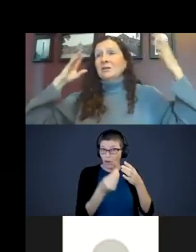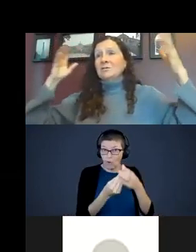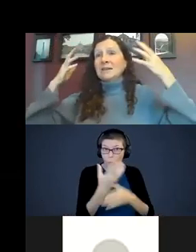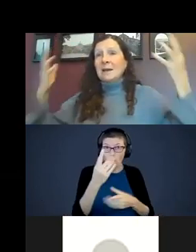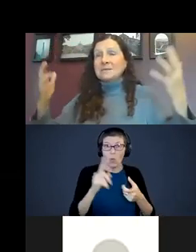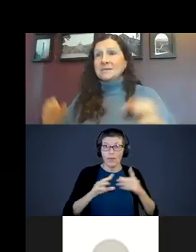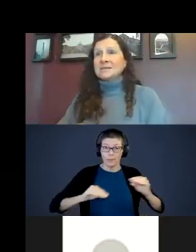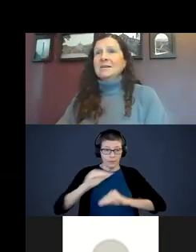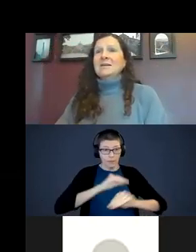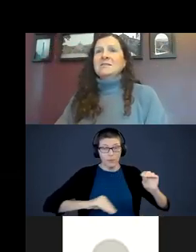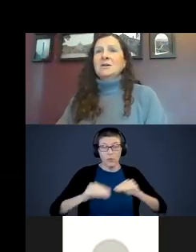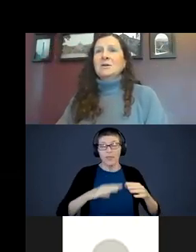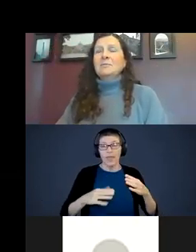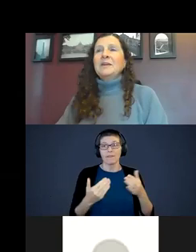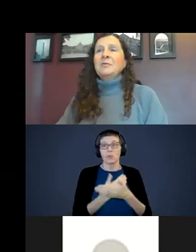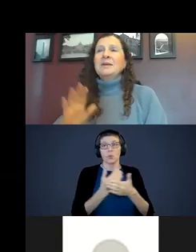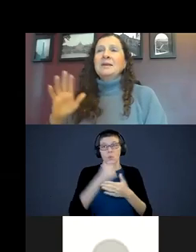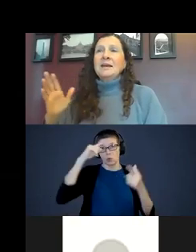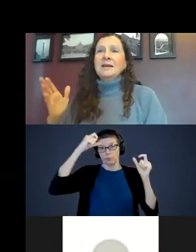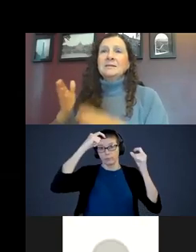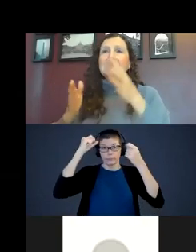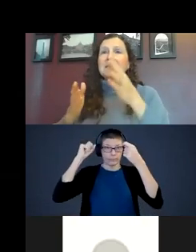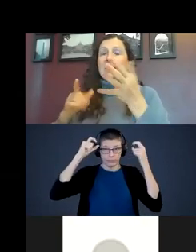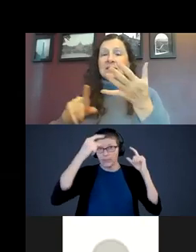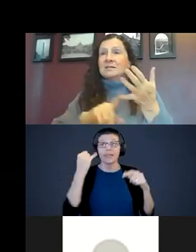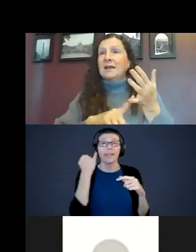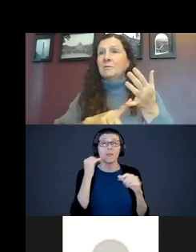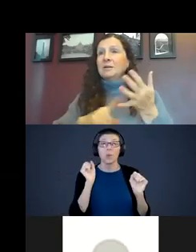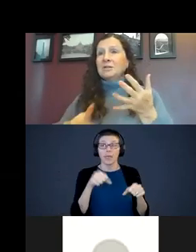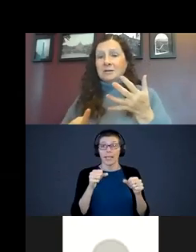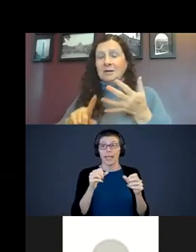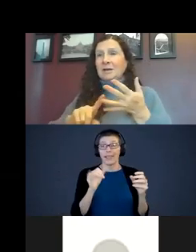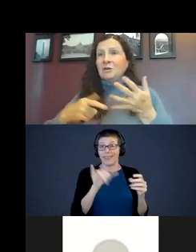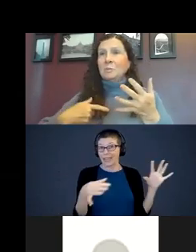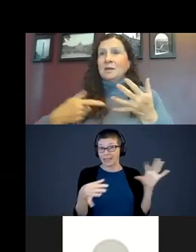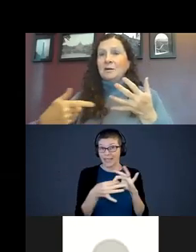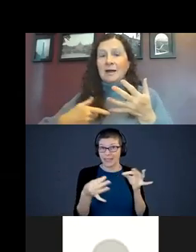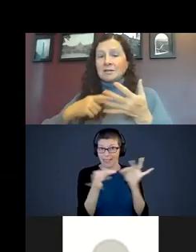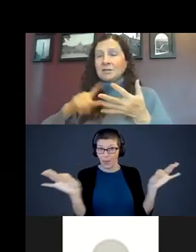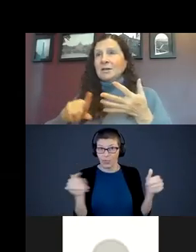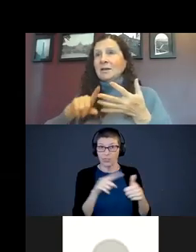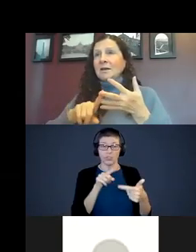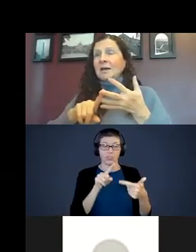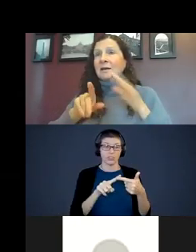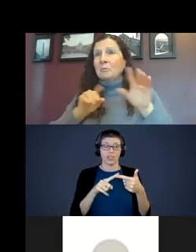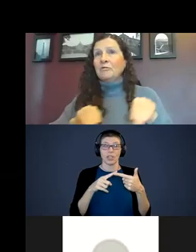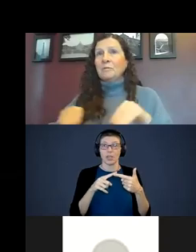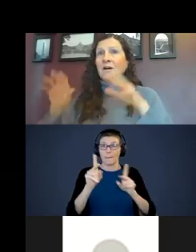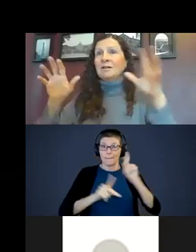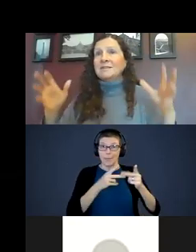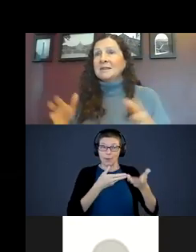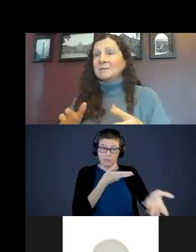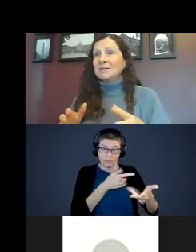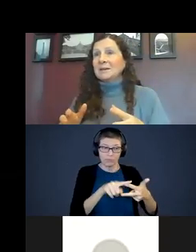new synapsis. This connects language, human interaction, and movement all at the same time.